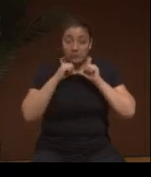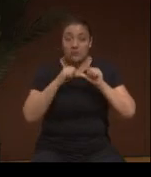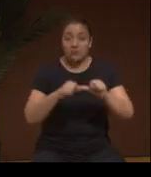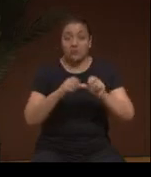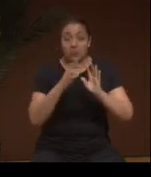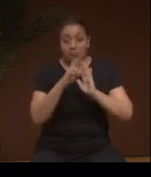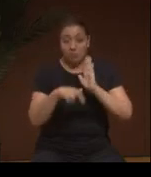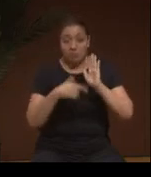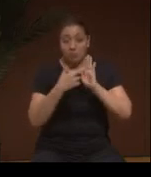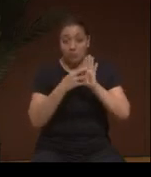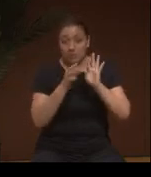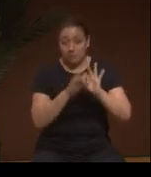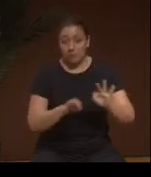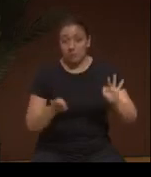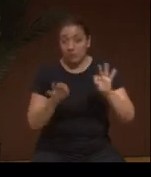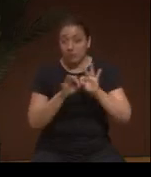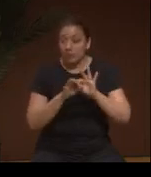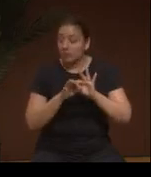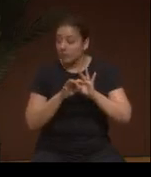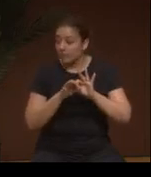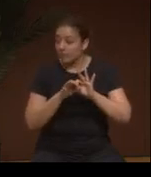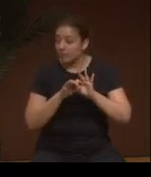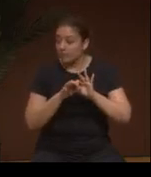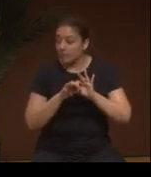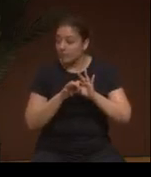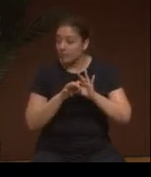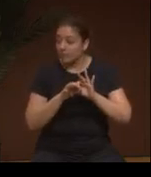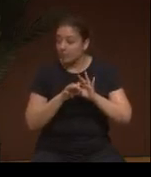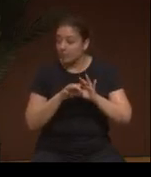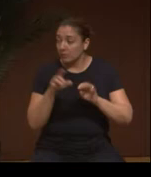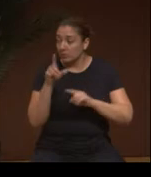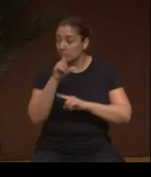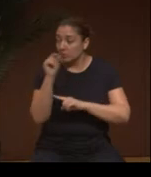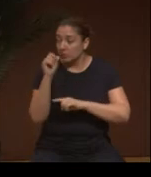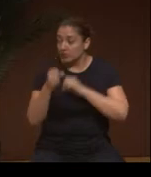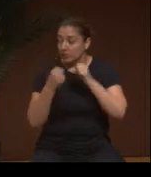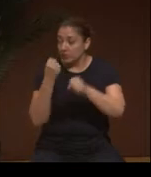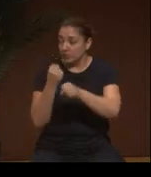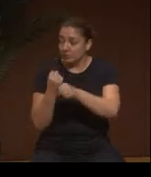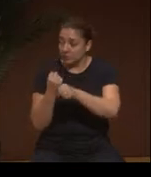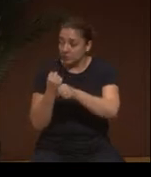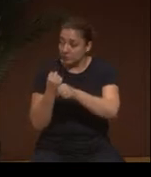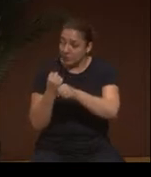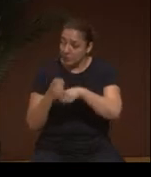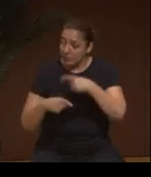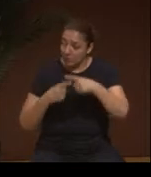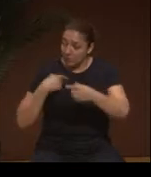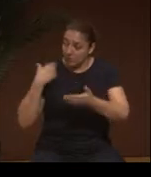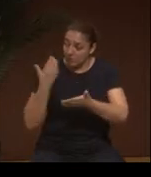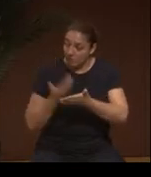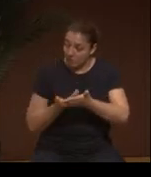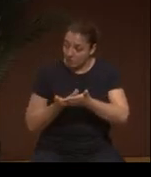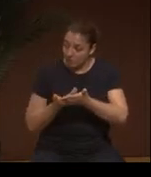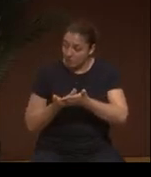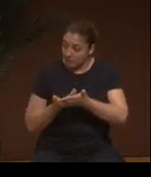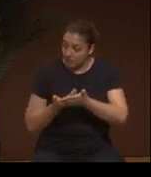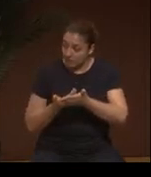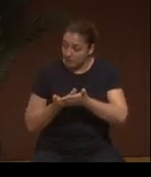To be done in our language, and the woman has a very important role, and we will keep on having it.